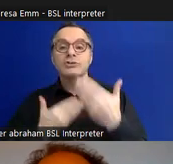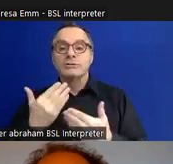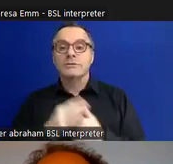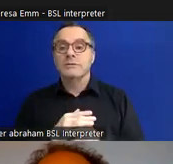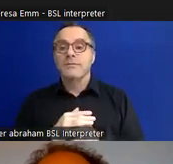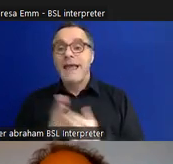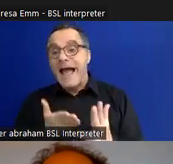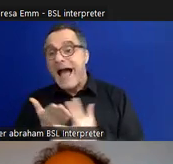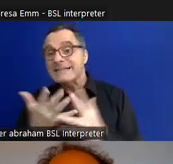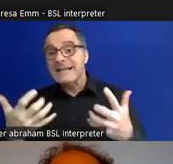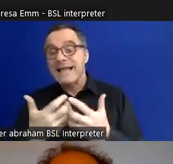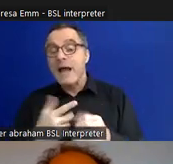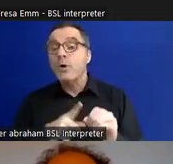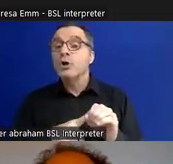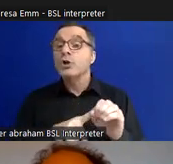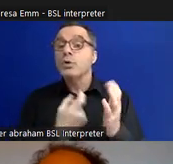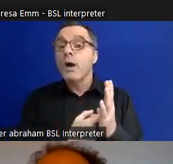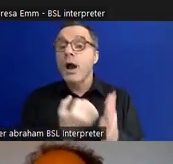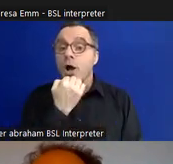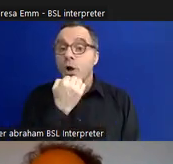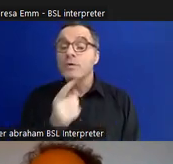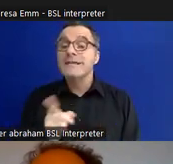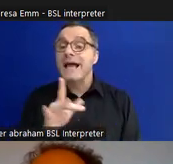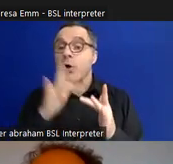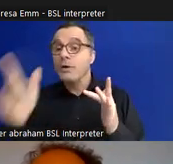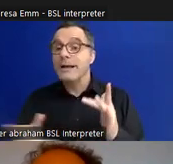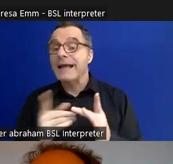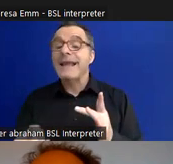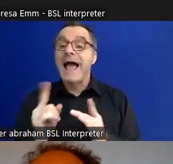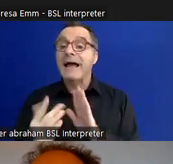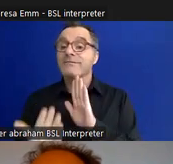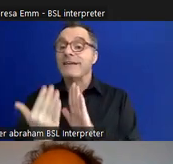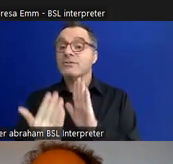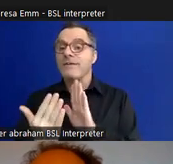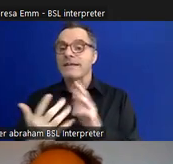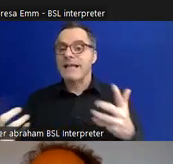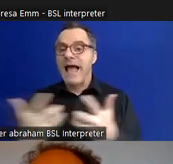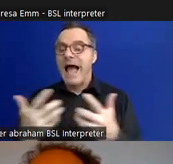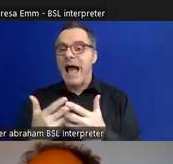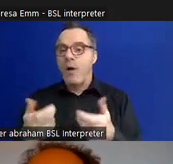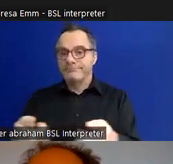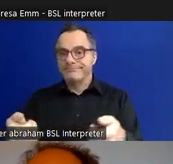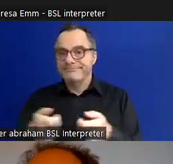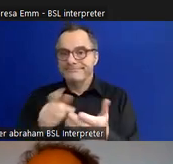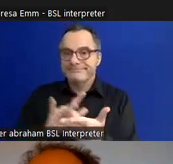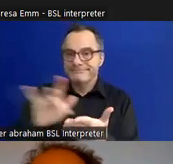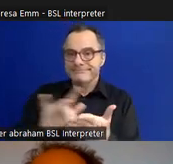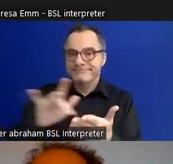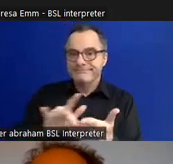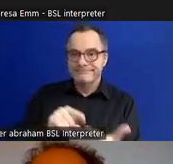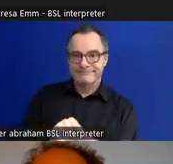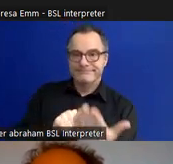online. You could access it in person through a mobile device which we had for people to use,